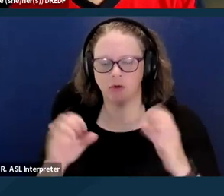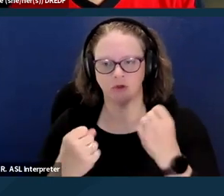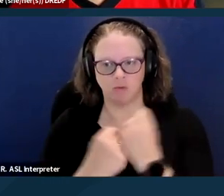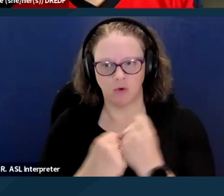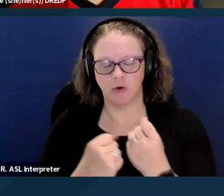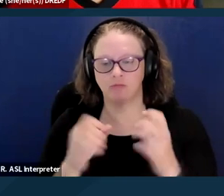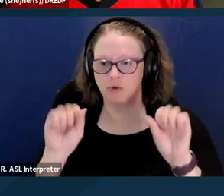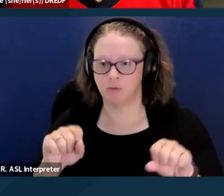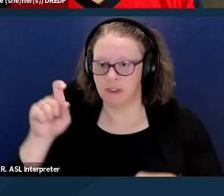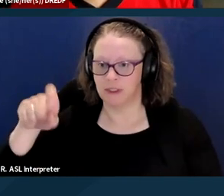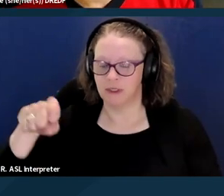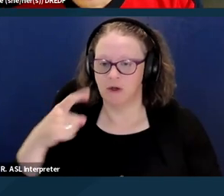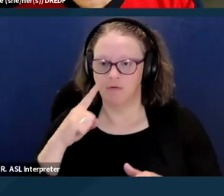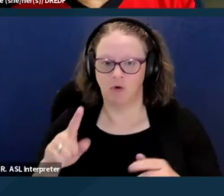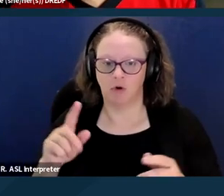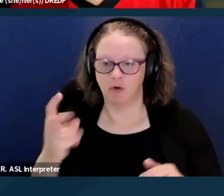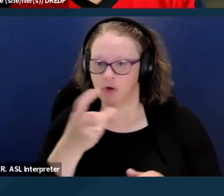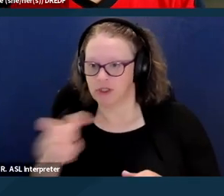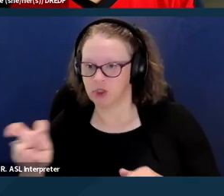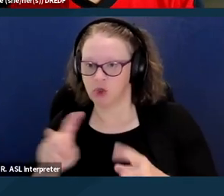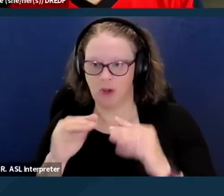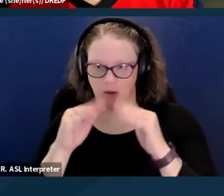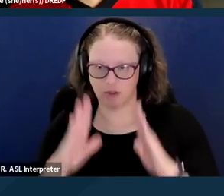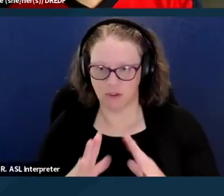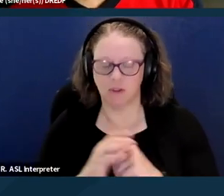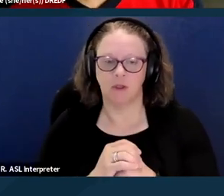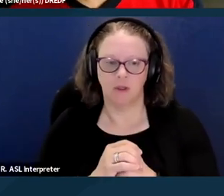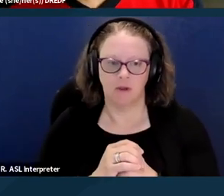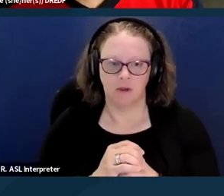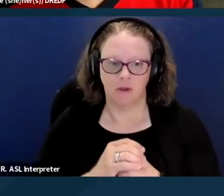for transitioning into housing, recovering from,